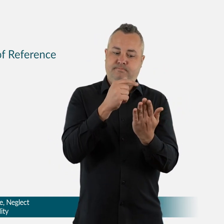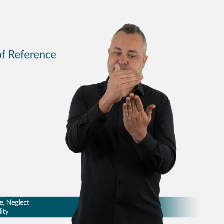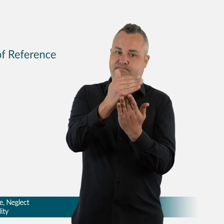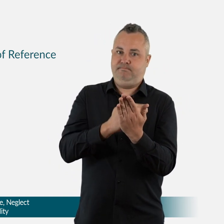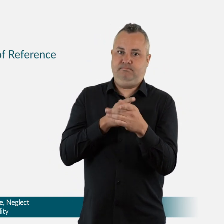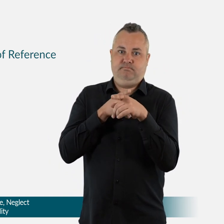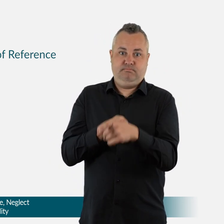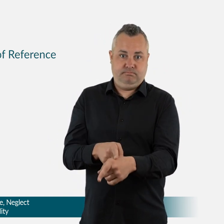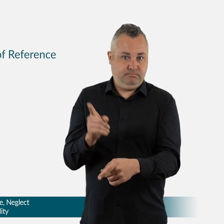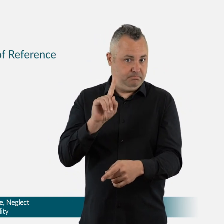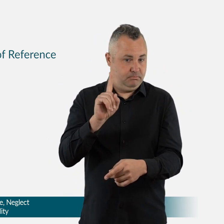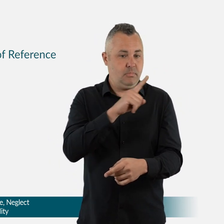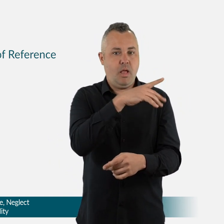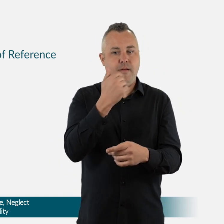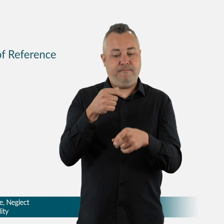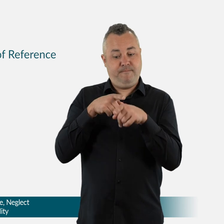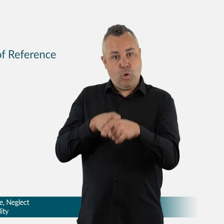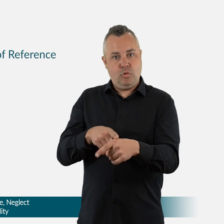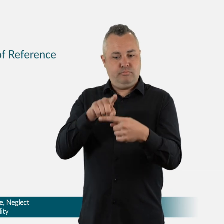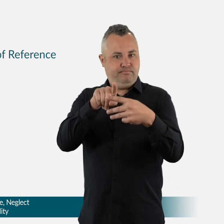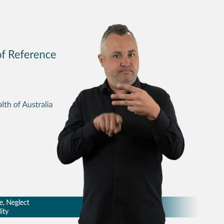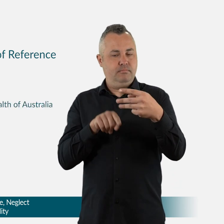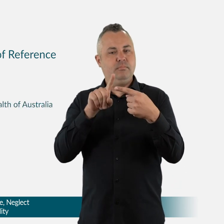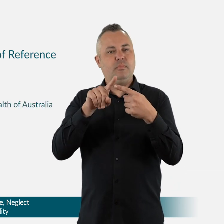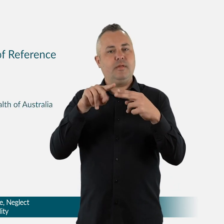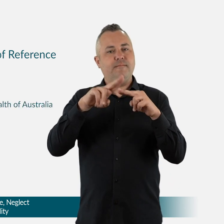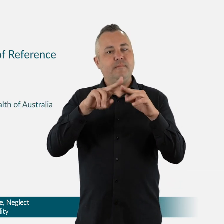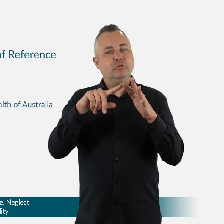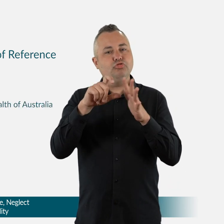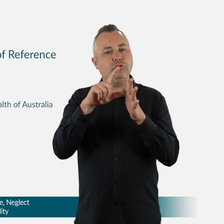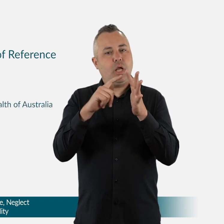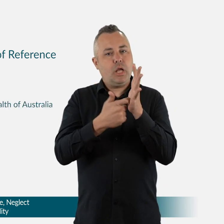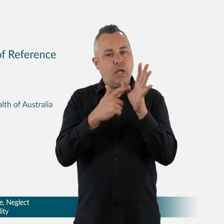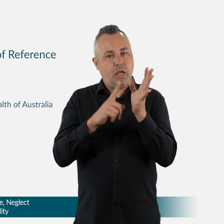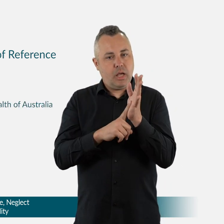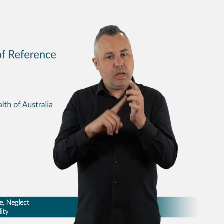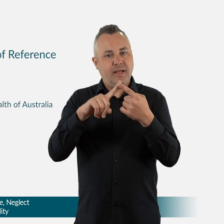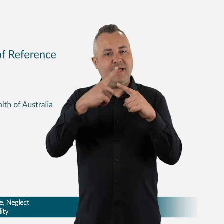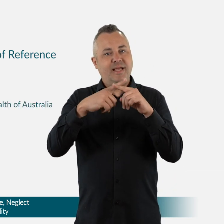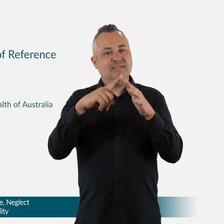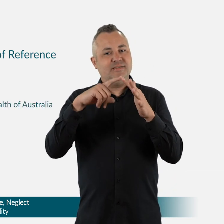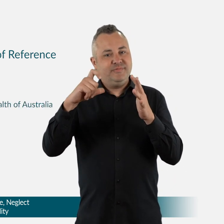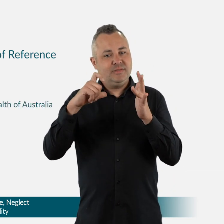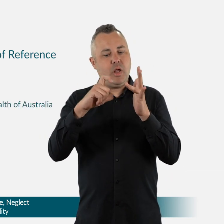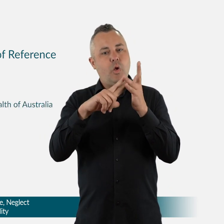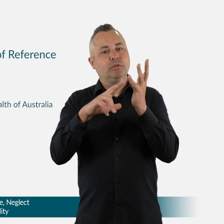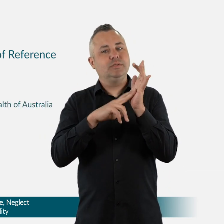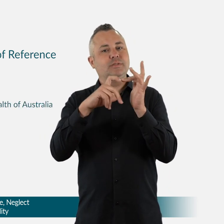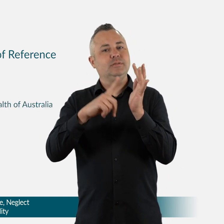• focusing on themes from individual experiences to identify systemic and reoccurring issues.